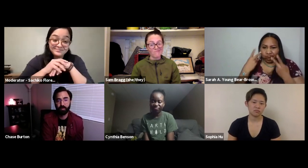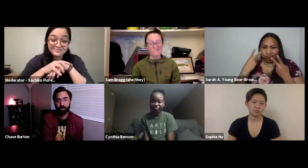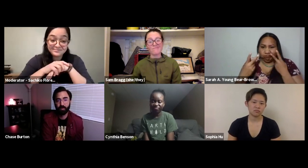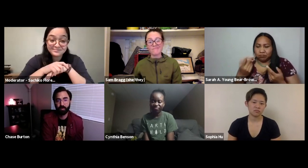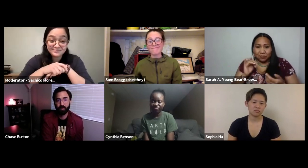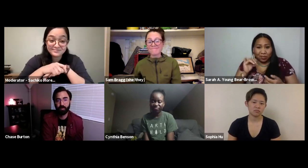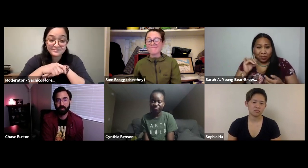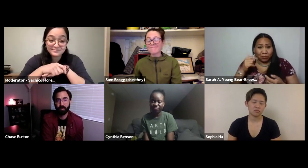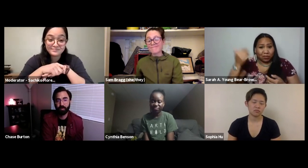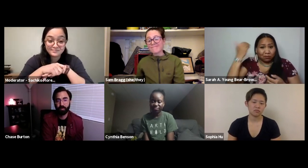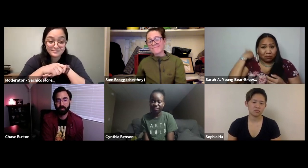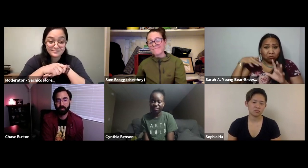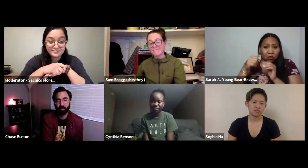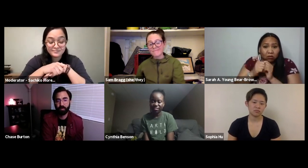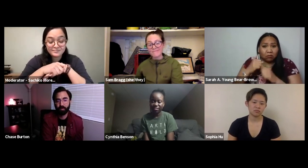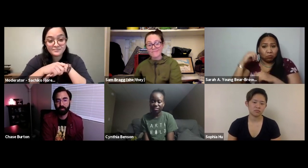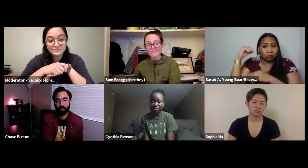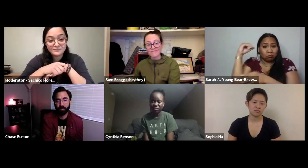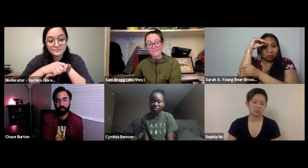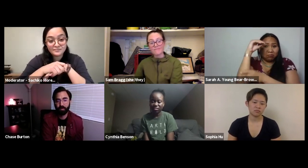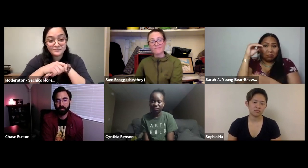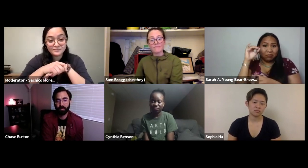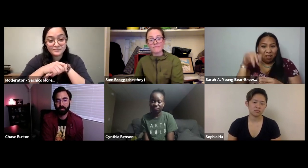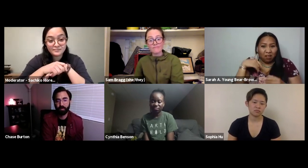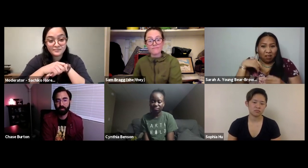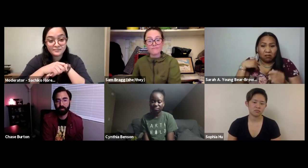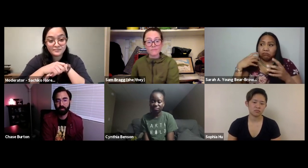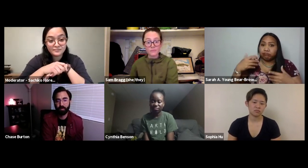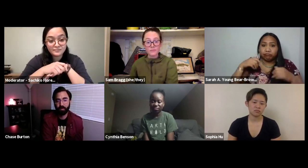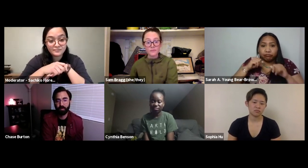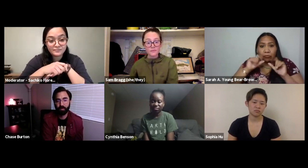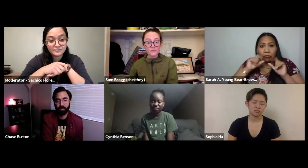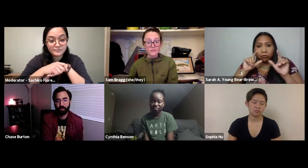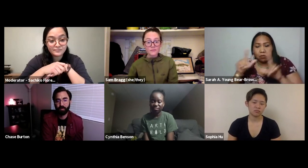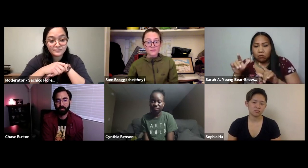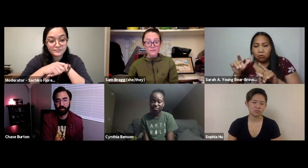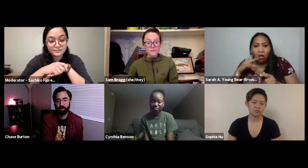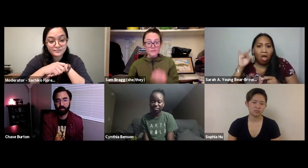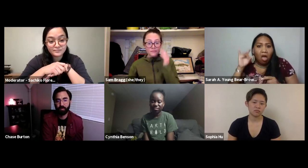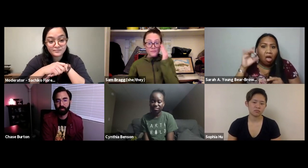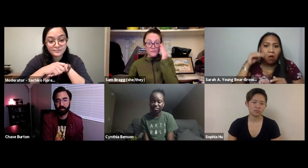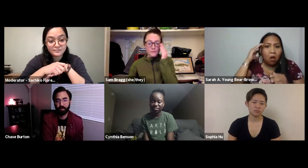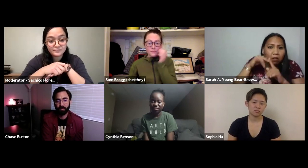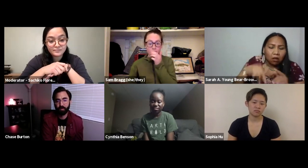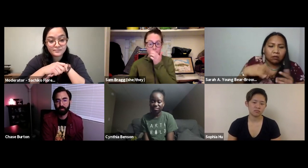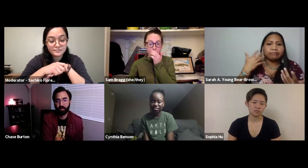that access right now and so I've seen that and I've been involved with Standing Rock